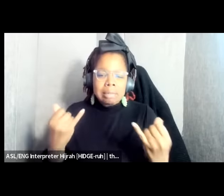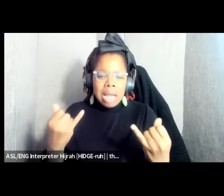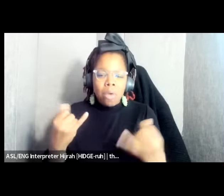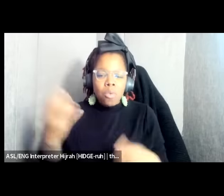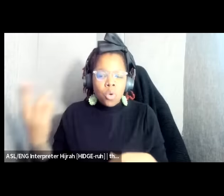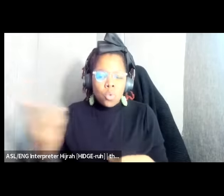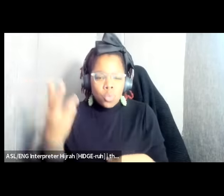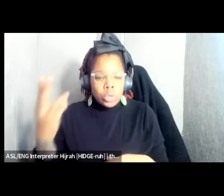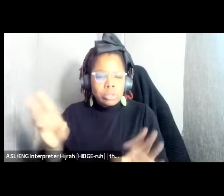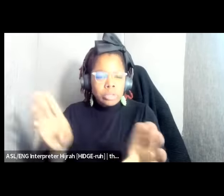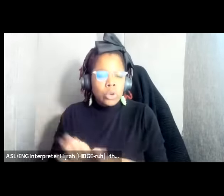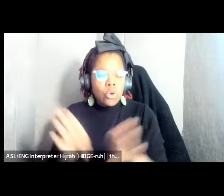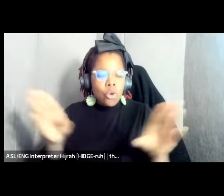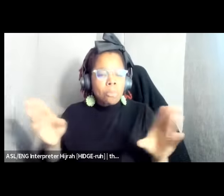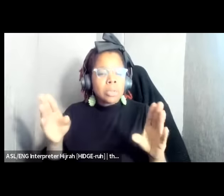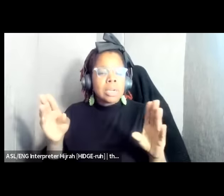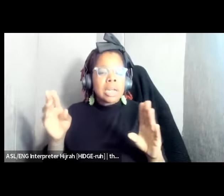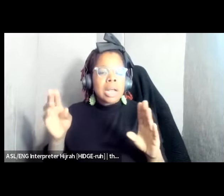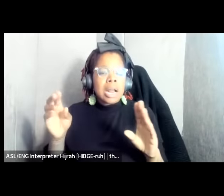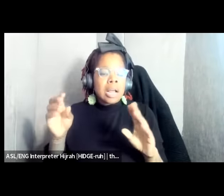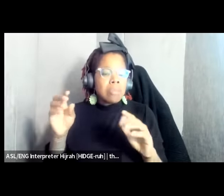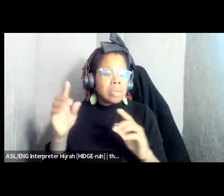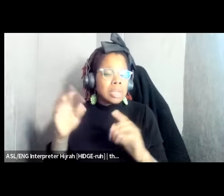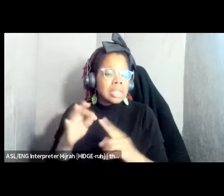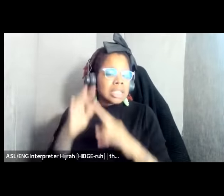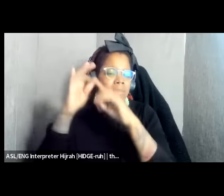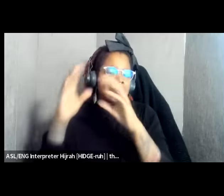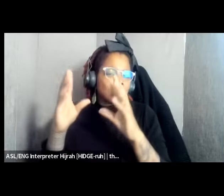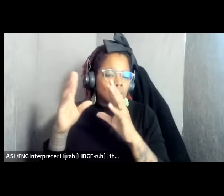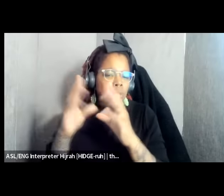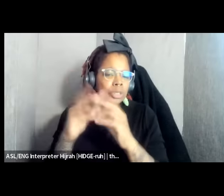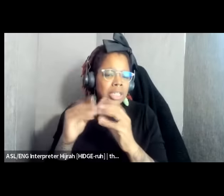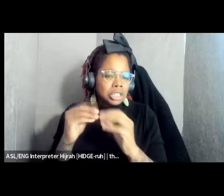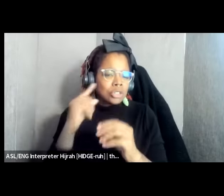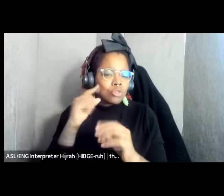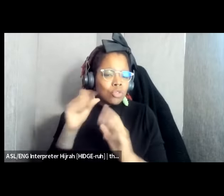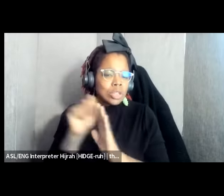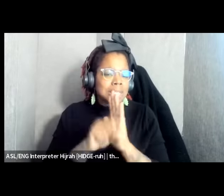the state it's a special session with the state legislature and there's rumors that there is